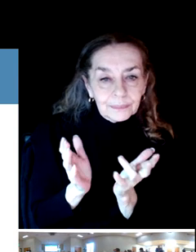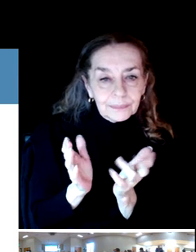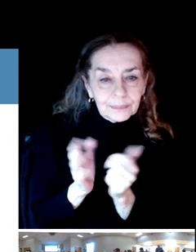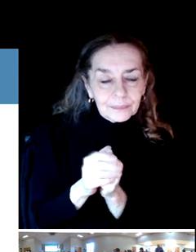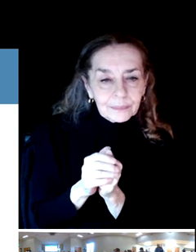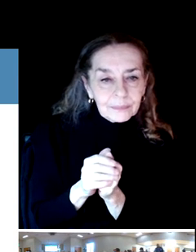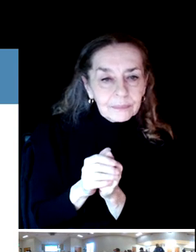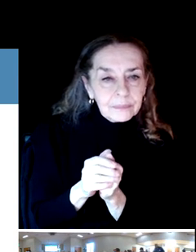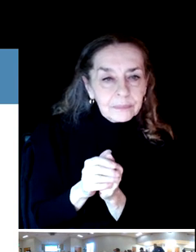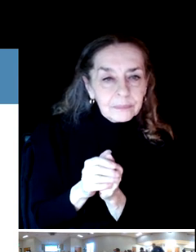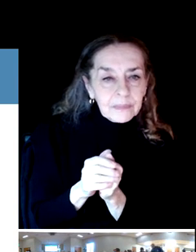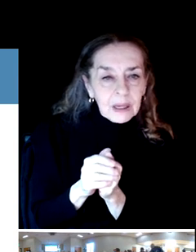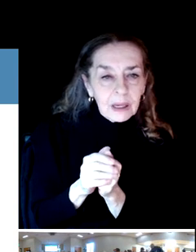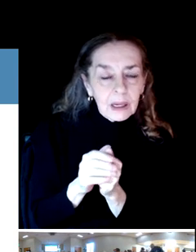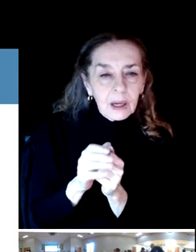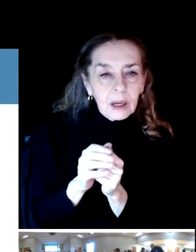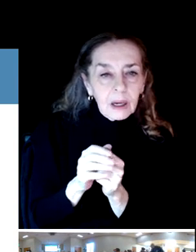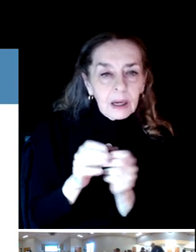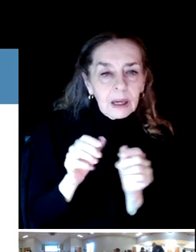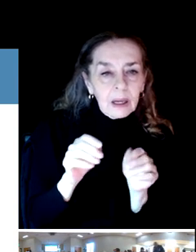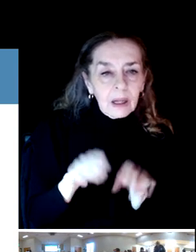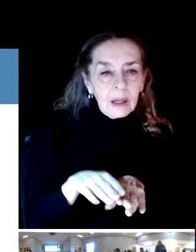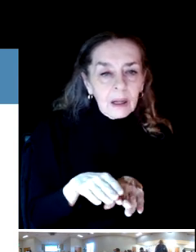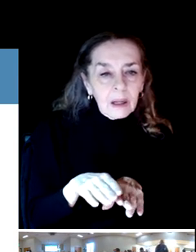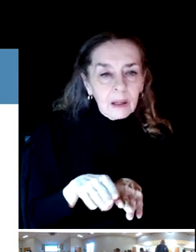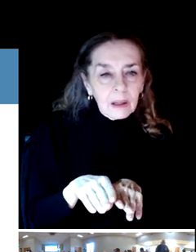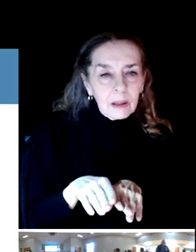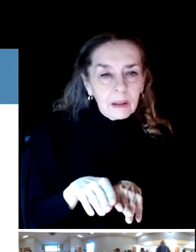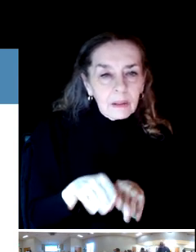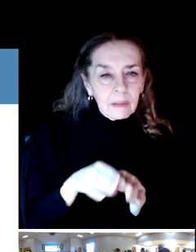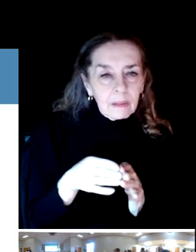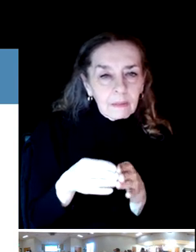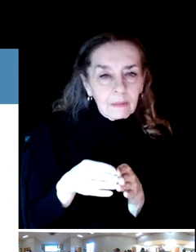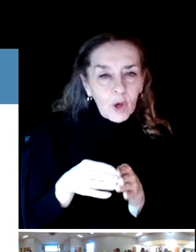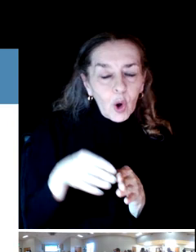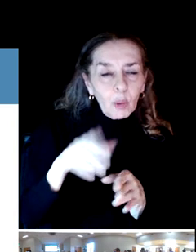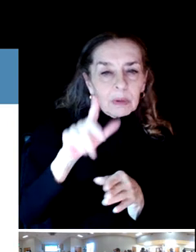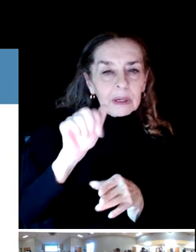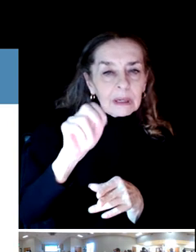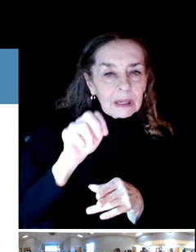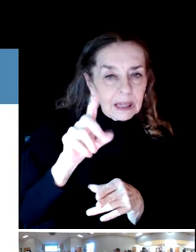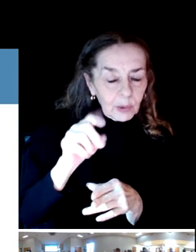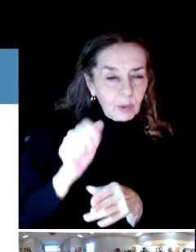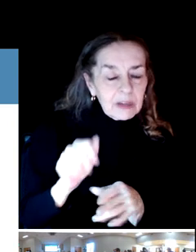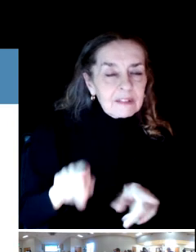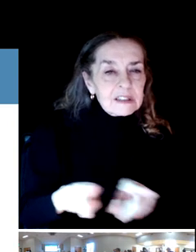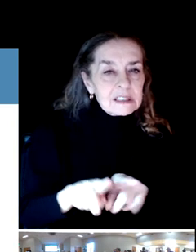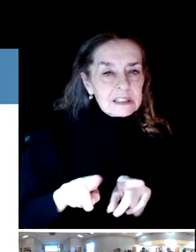July. The open link will be the same survey, but it will provide